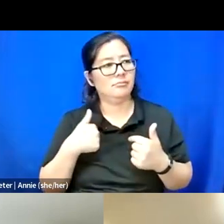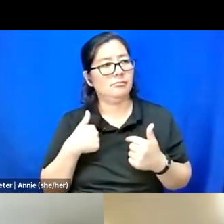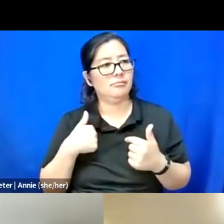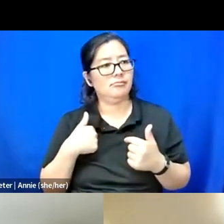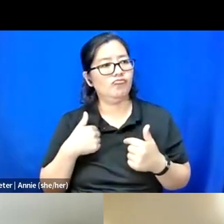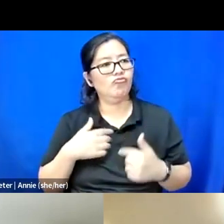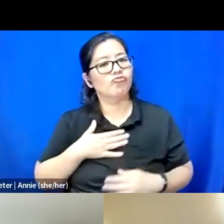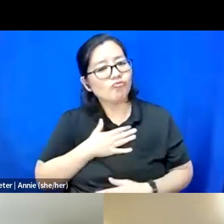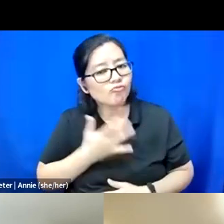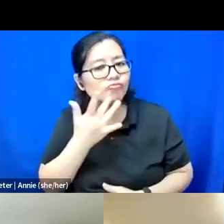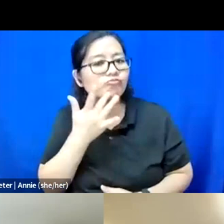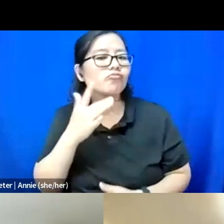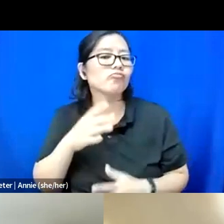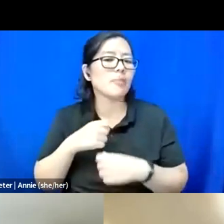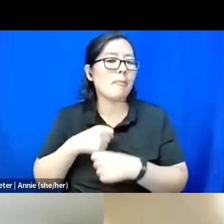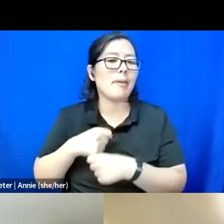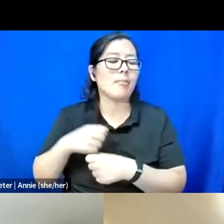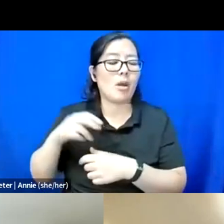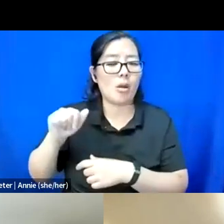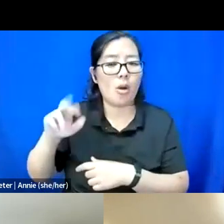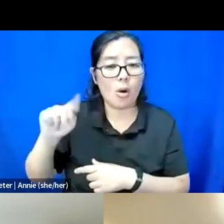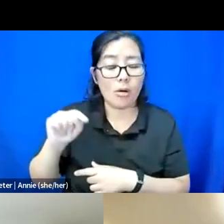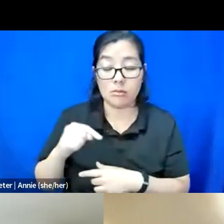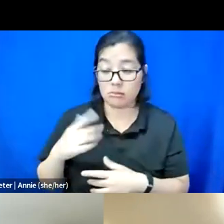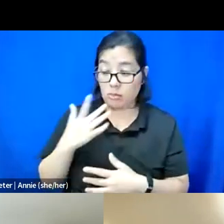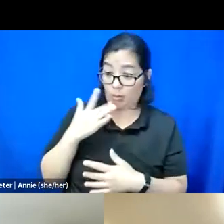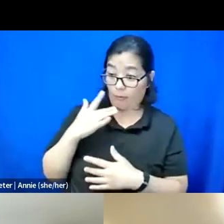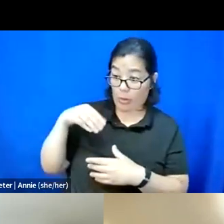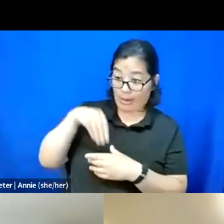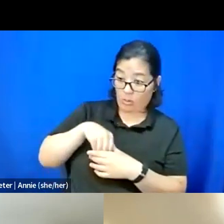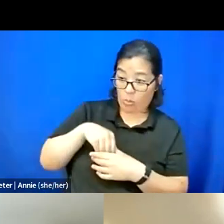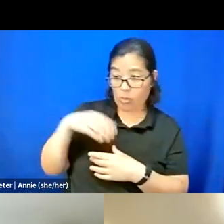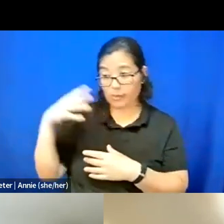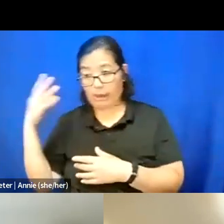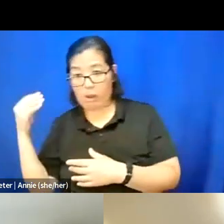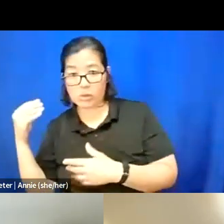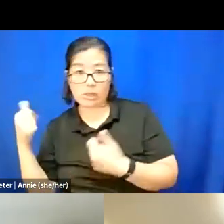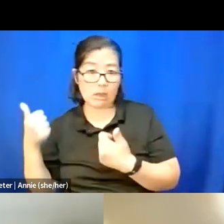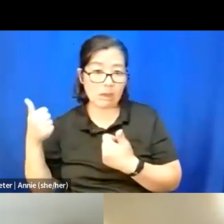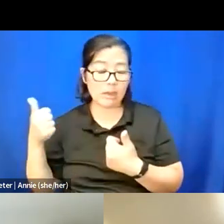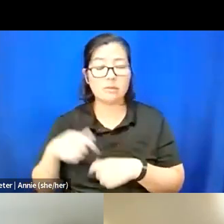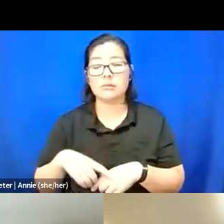and like -- do I like to be indoors, do I like to be outside? Like, do I like to be on the phone with a friend?